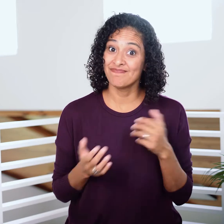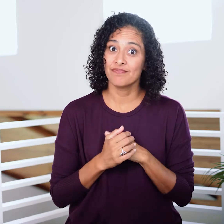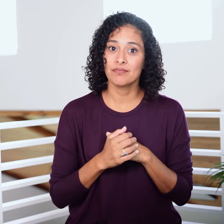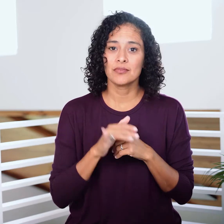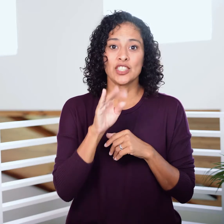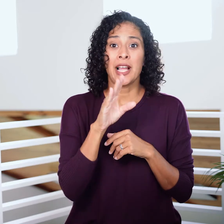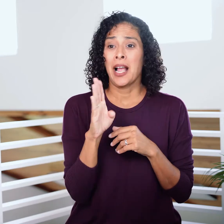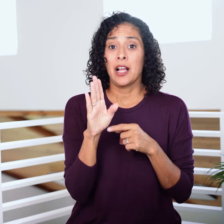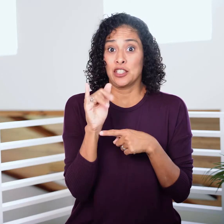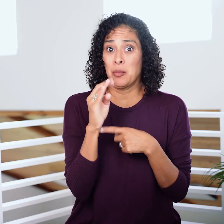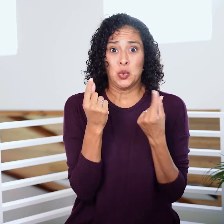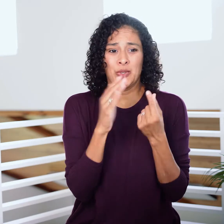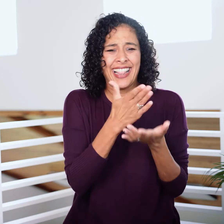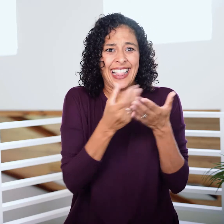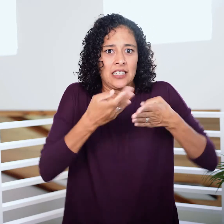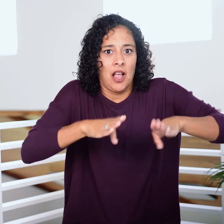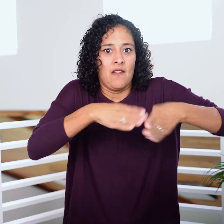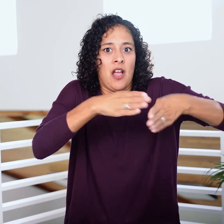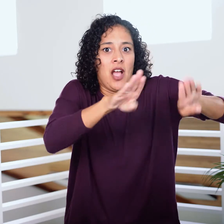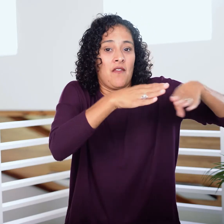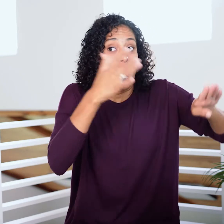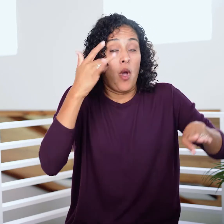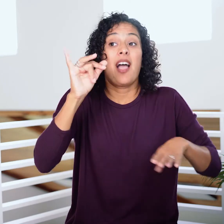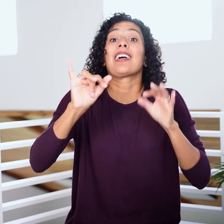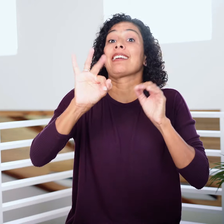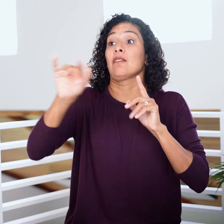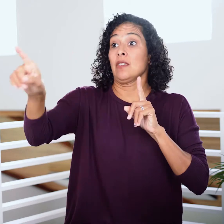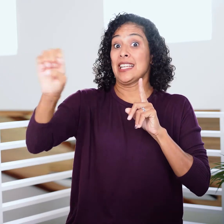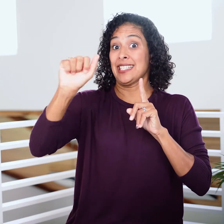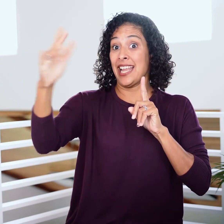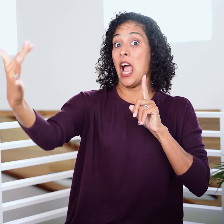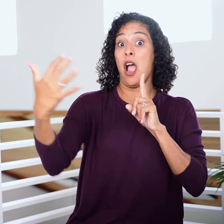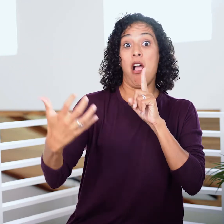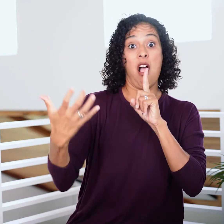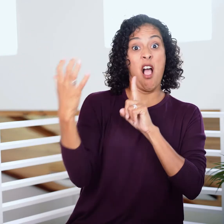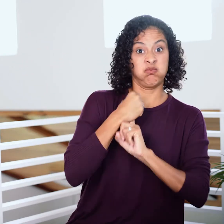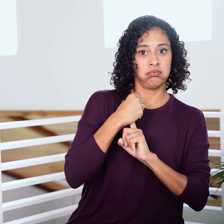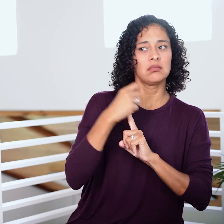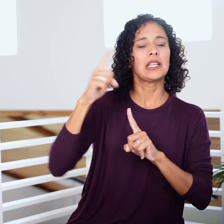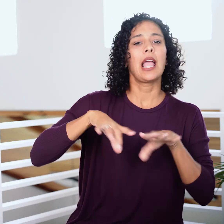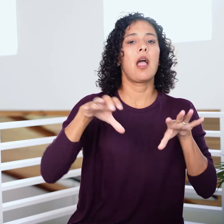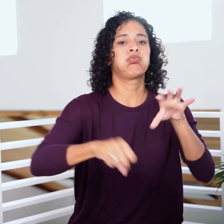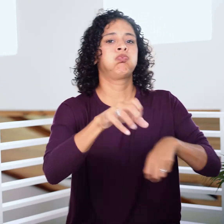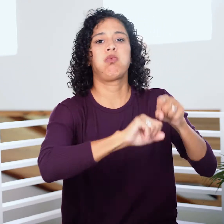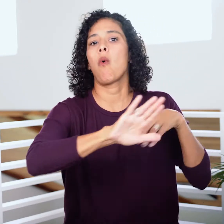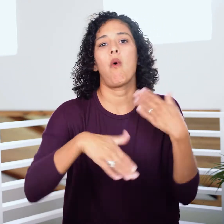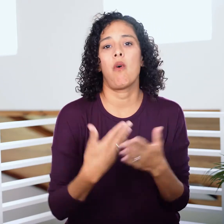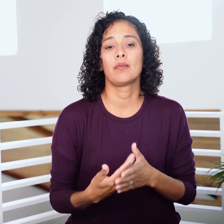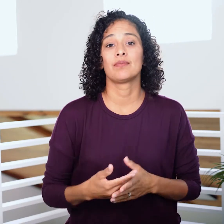Jacob divides things so that if Esau attacks, he can’t take it all.